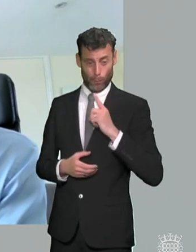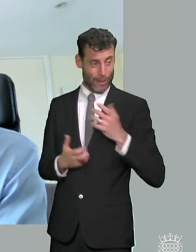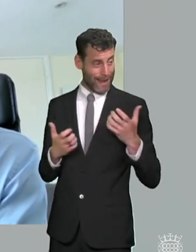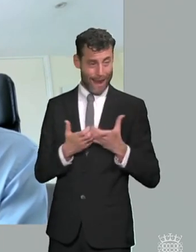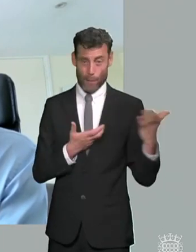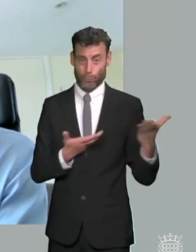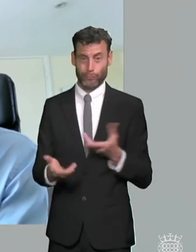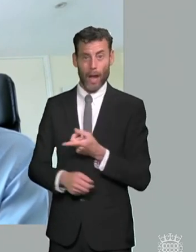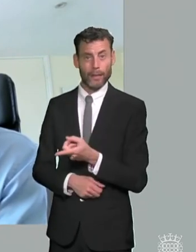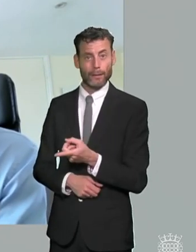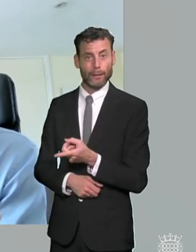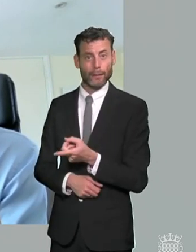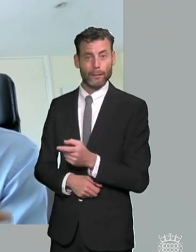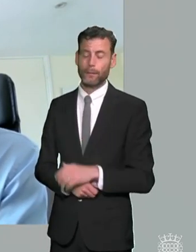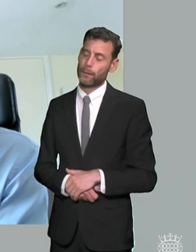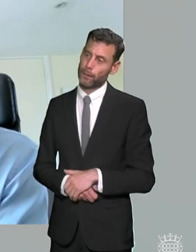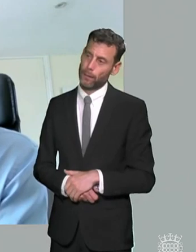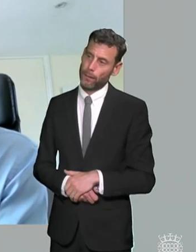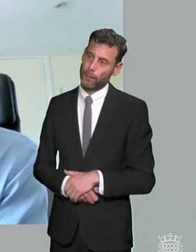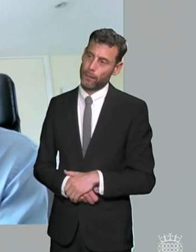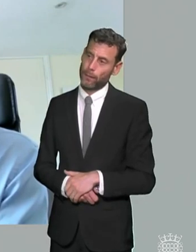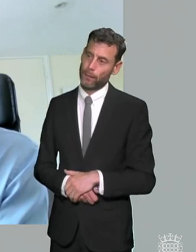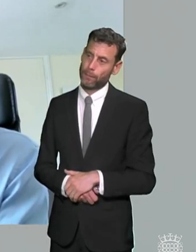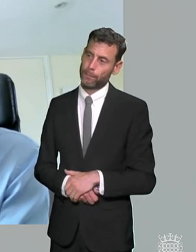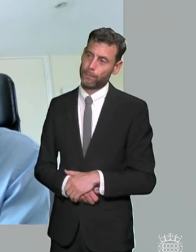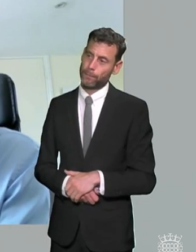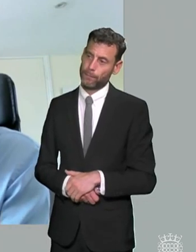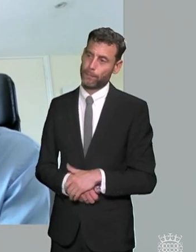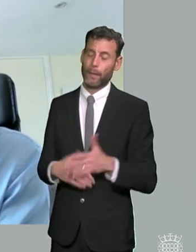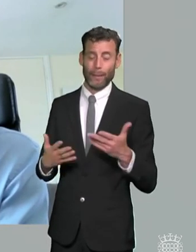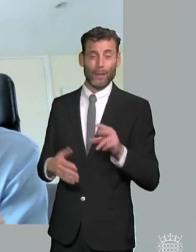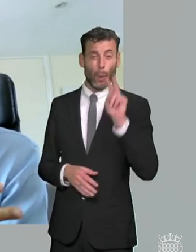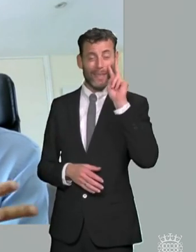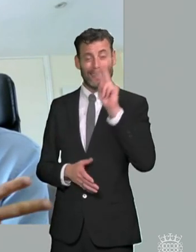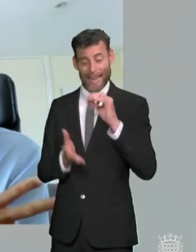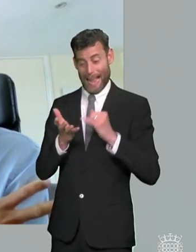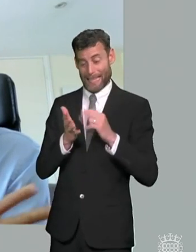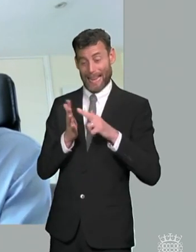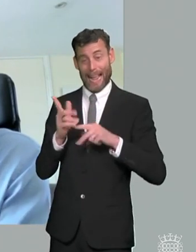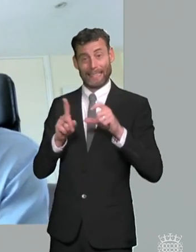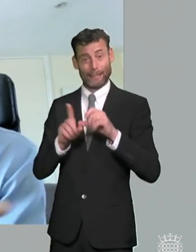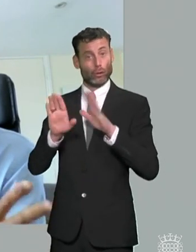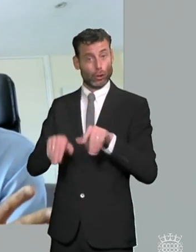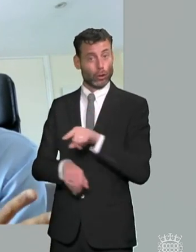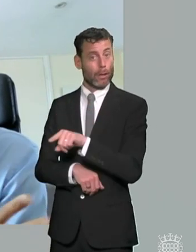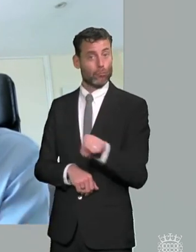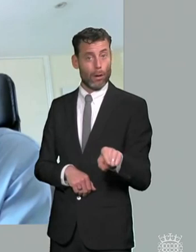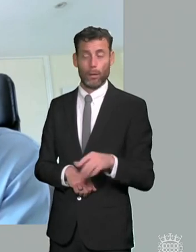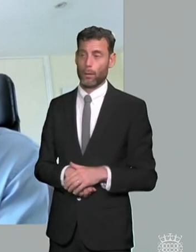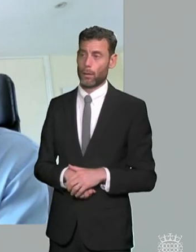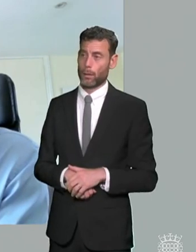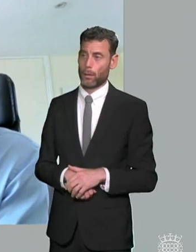that the sc nd children live in is very much the the tide is pushing the other way